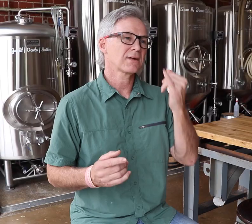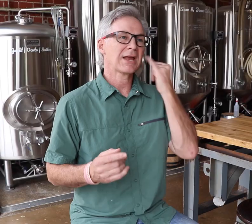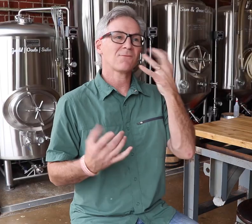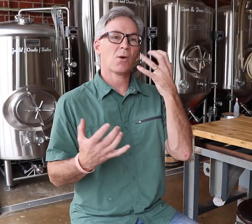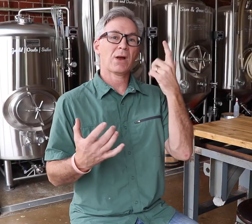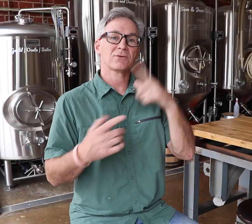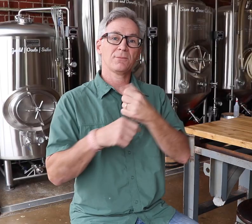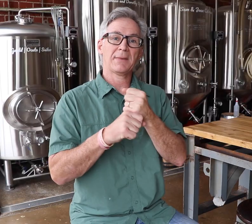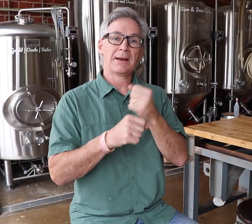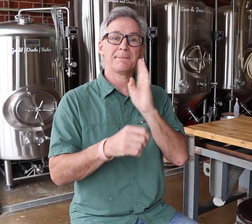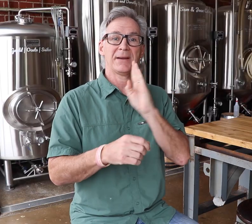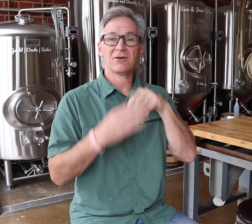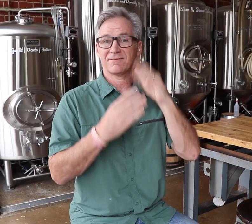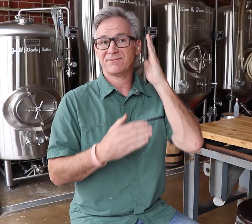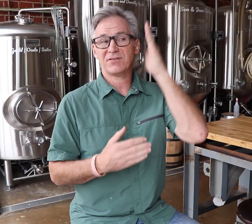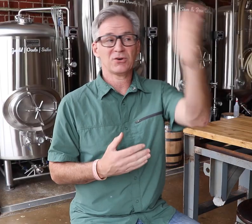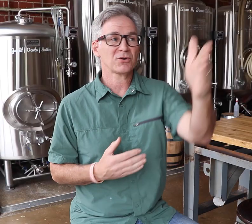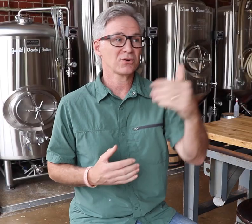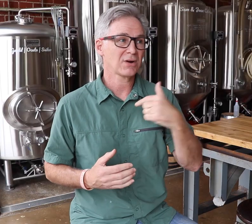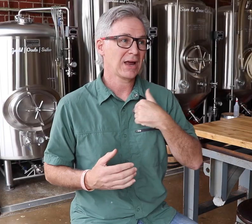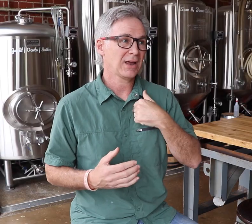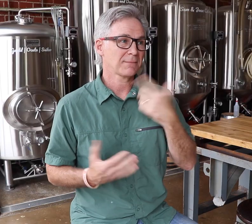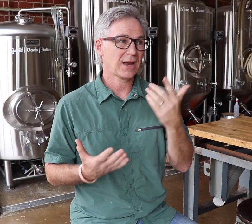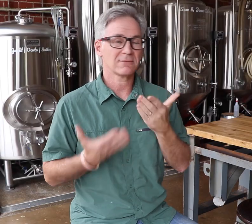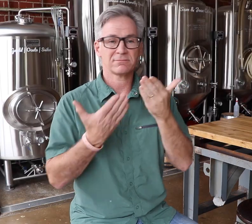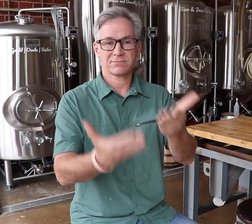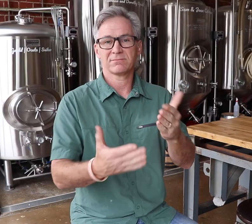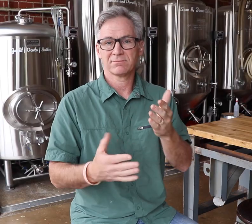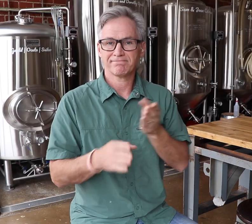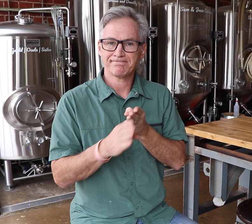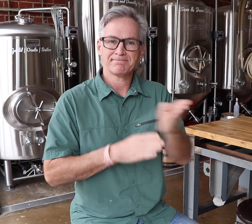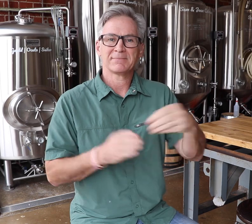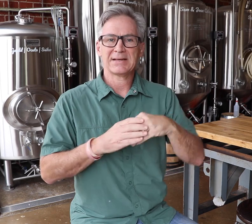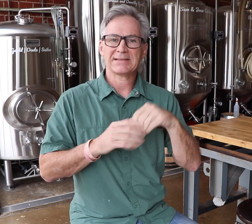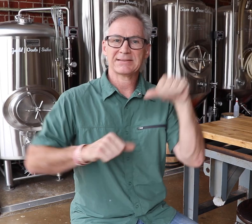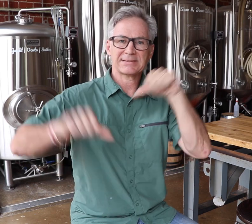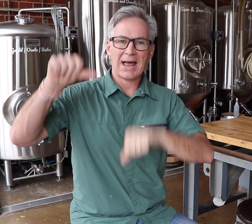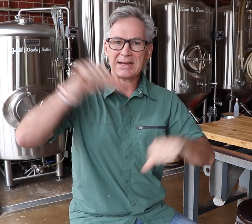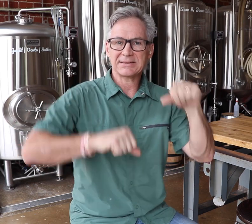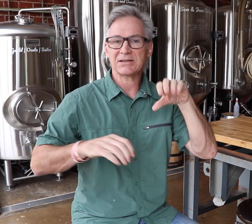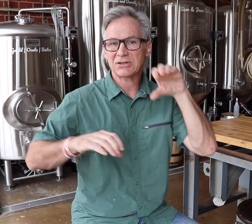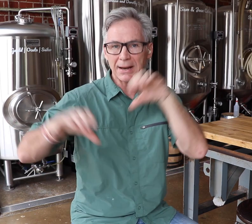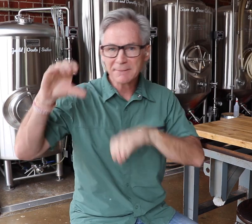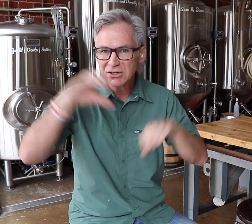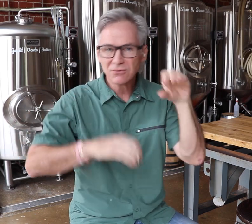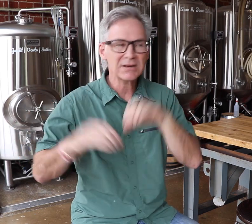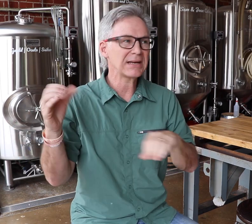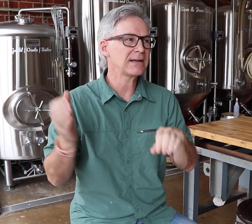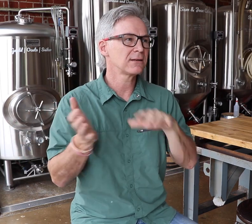If you want to make beer in the future, I’d recommend studying science or chemistry.